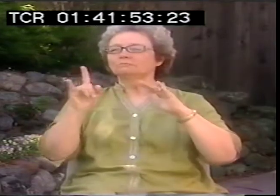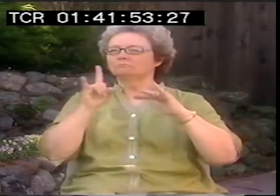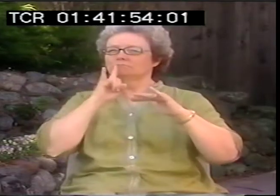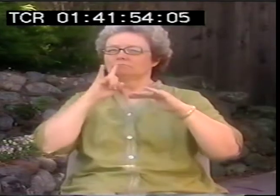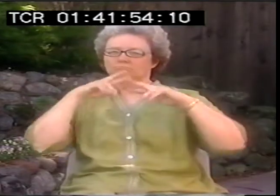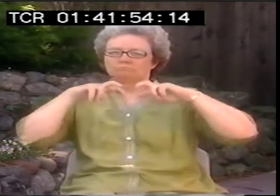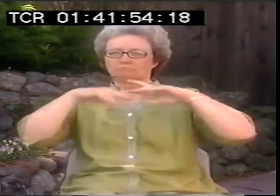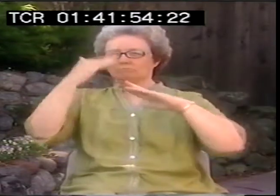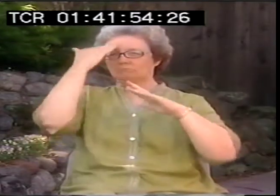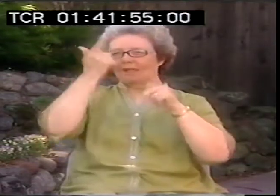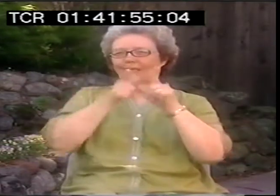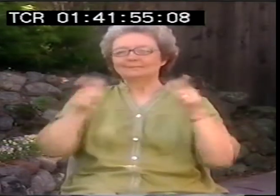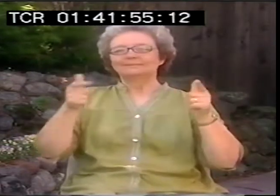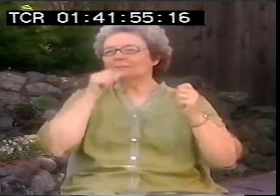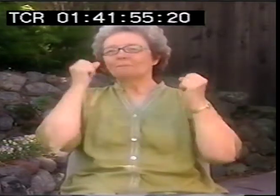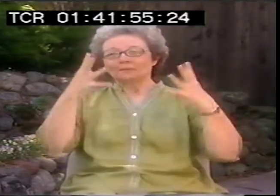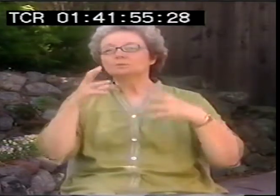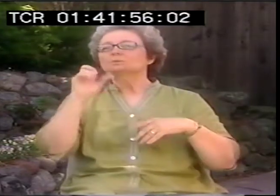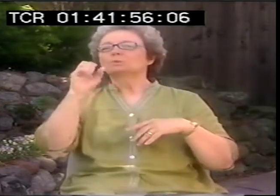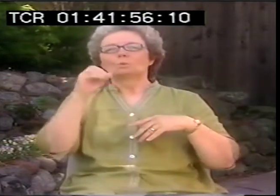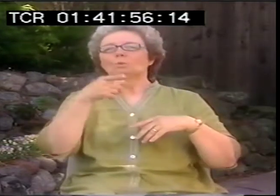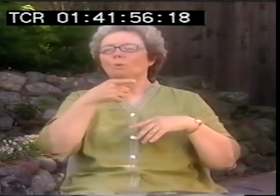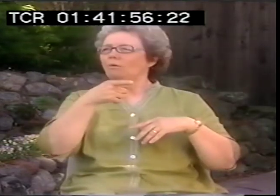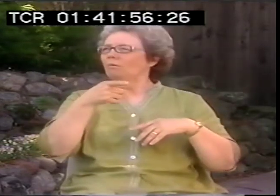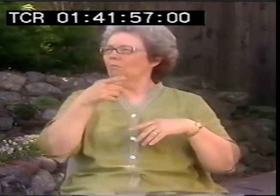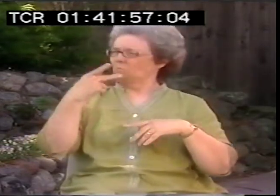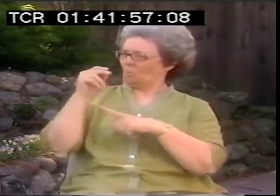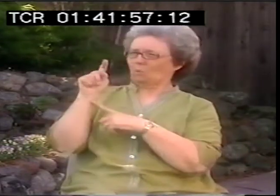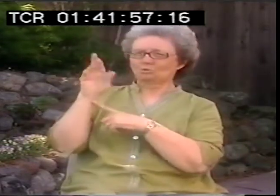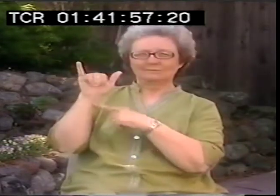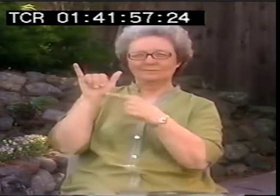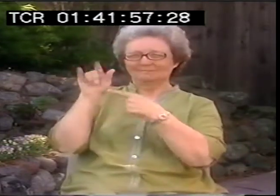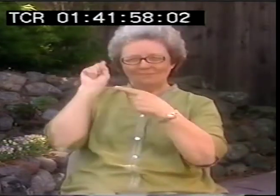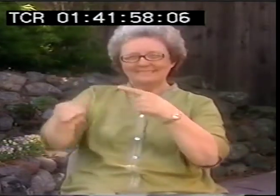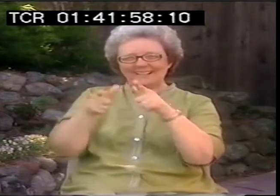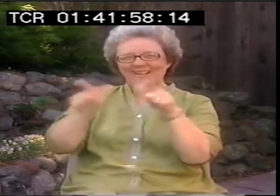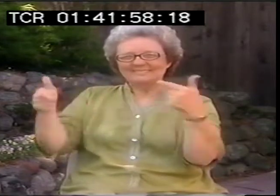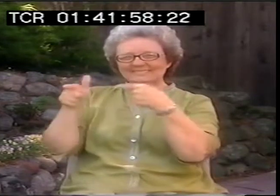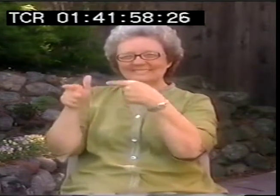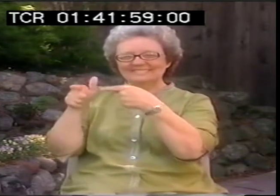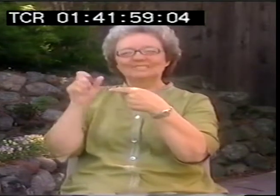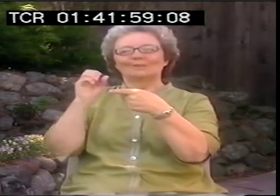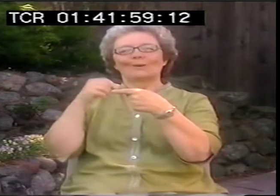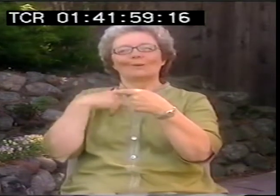and treated as equivalent to English, and so poetry wasn't given the same sort of credence,